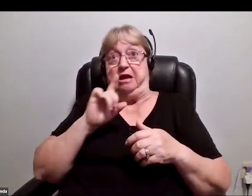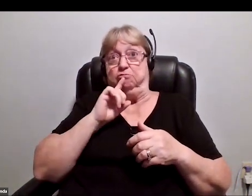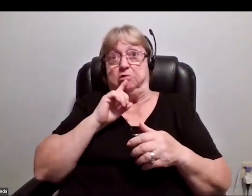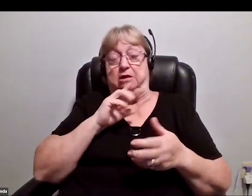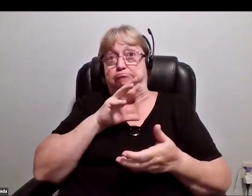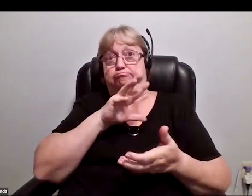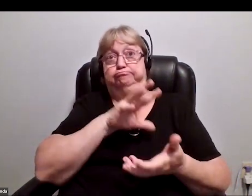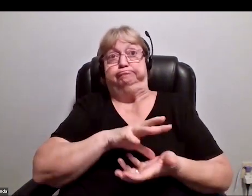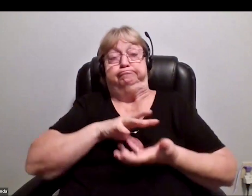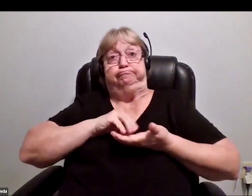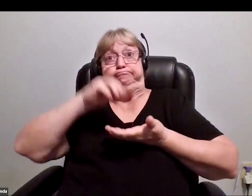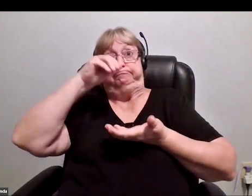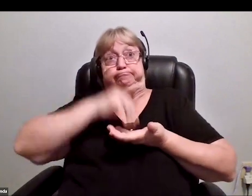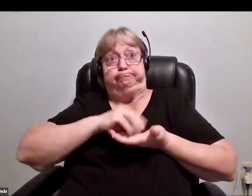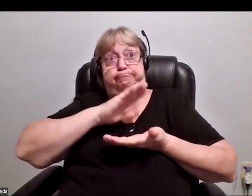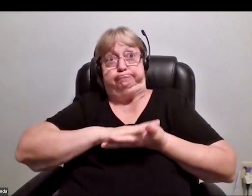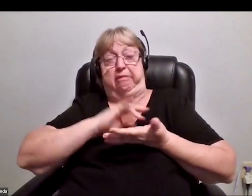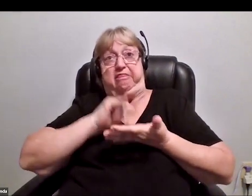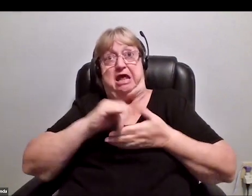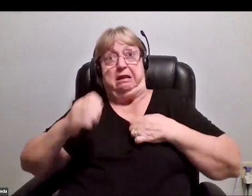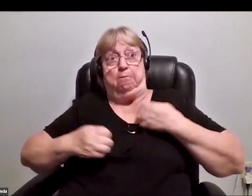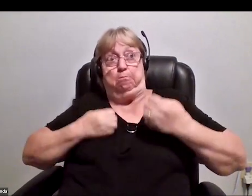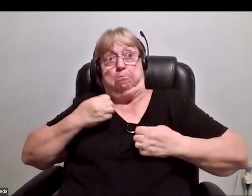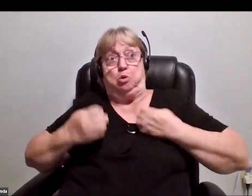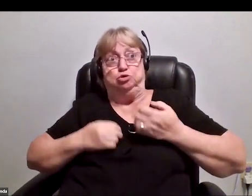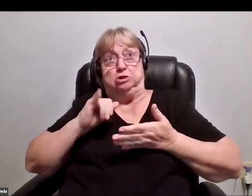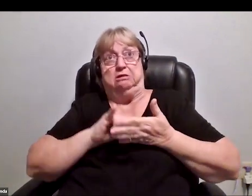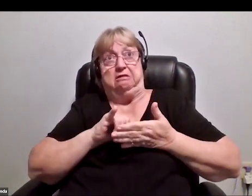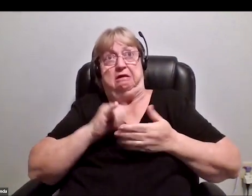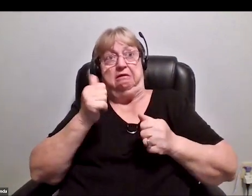realizing that everybody was down here on Earth still.